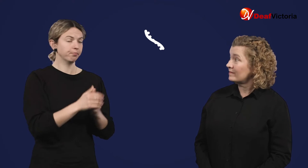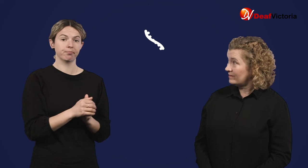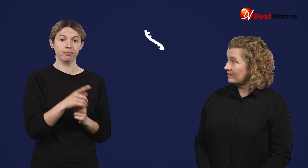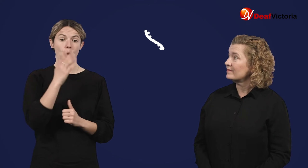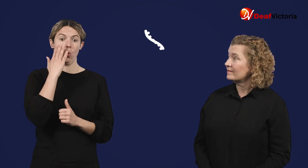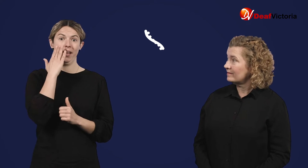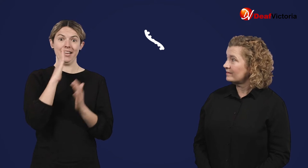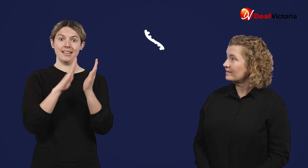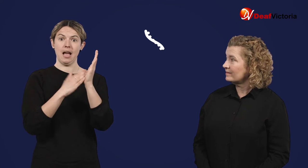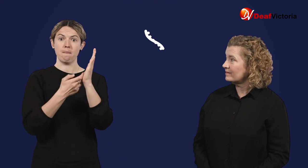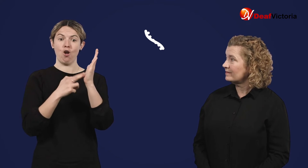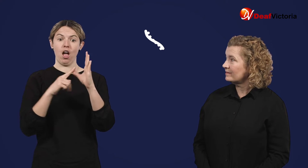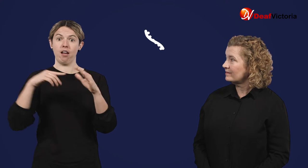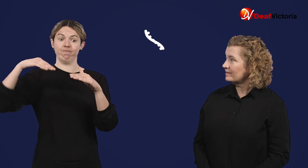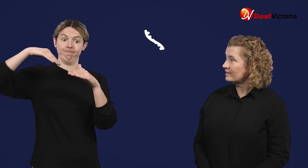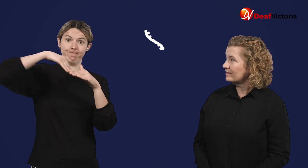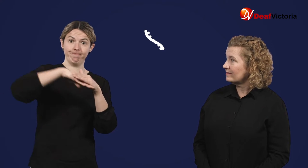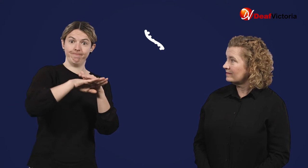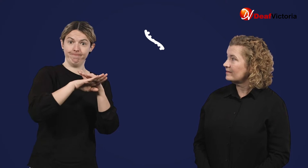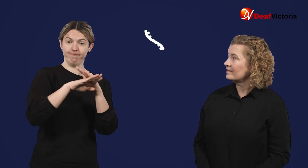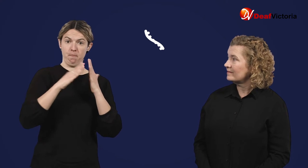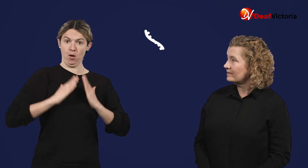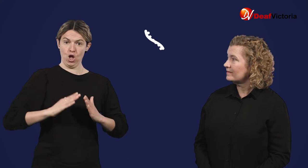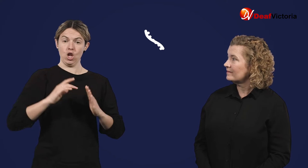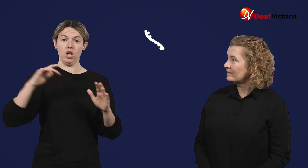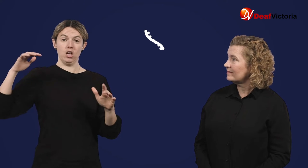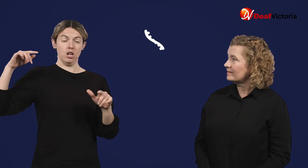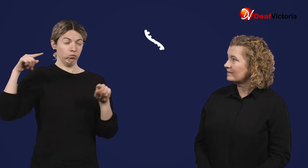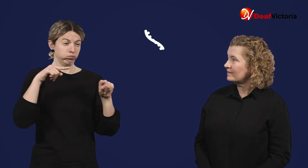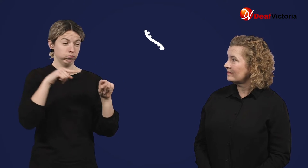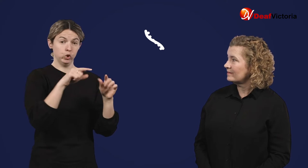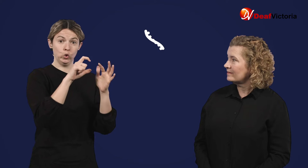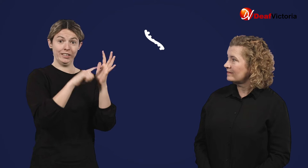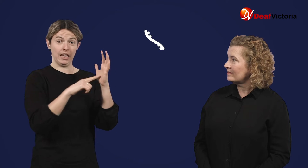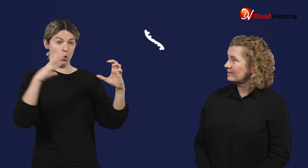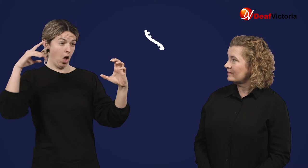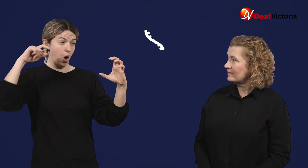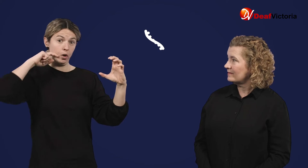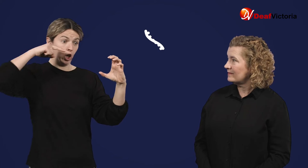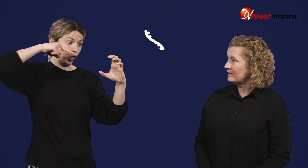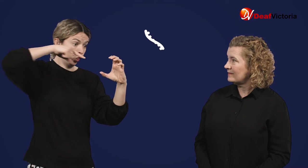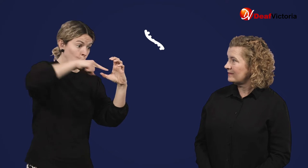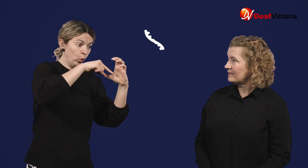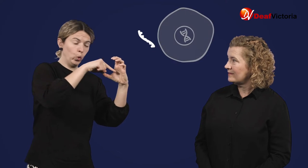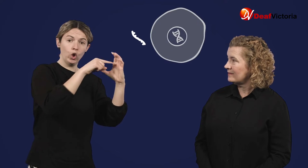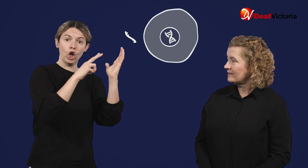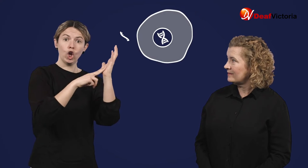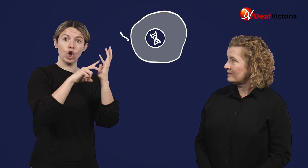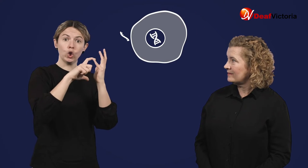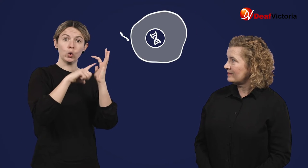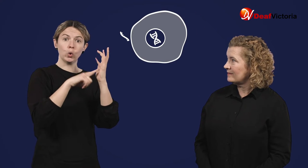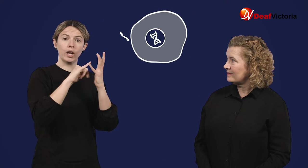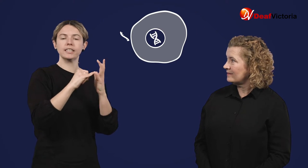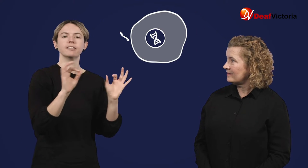When mRNA is introduced to the body, it enters the cell but not the nucleus.